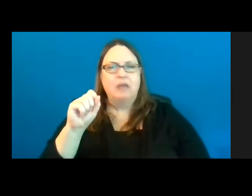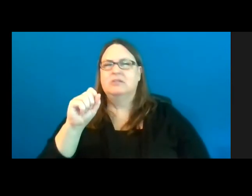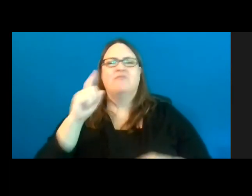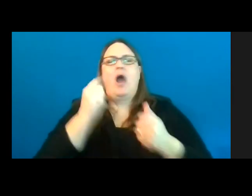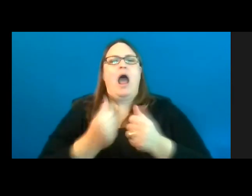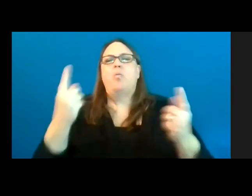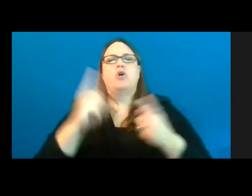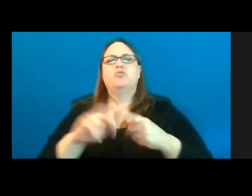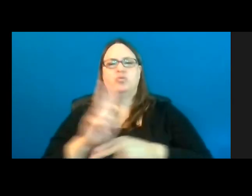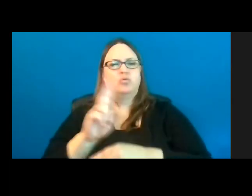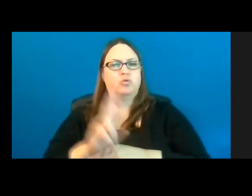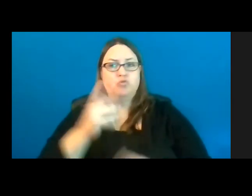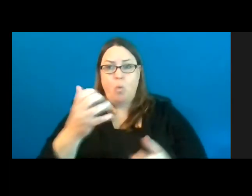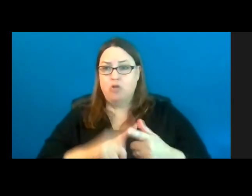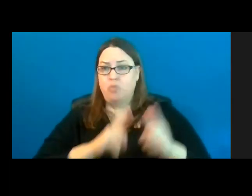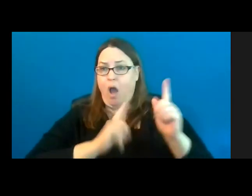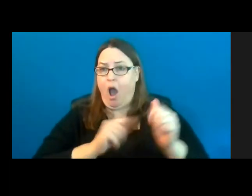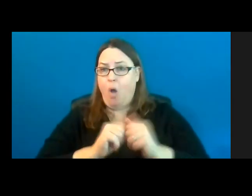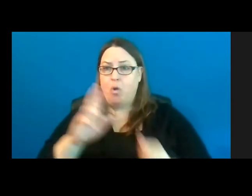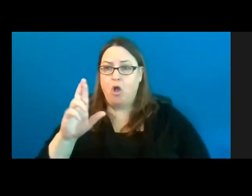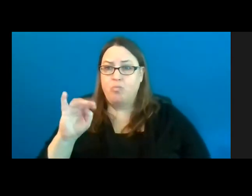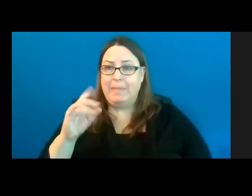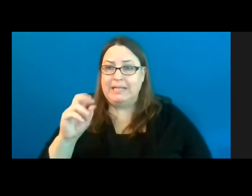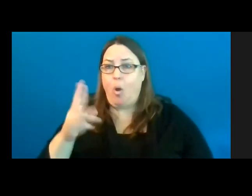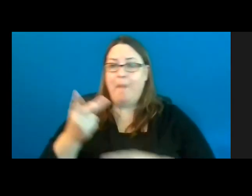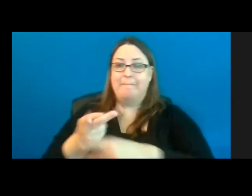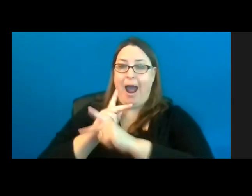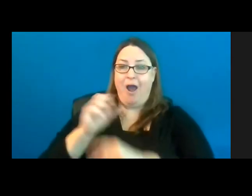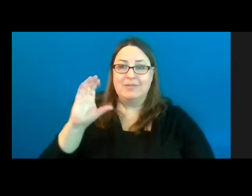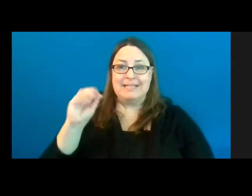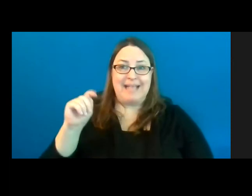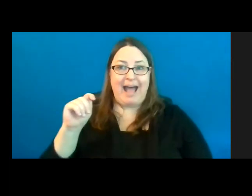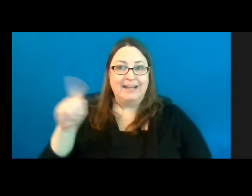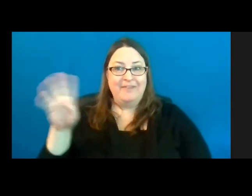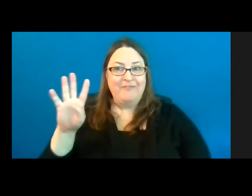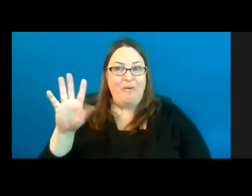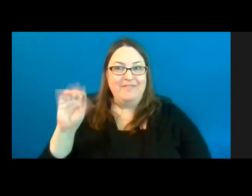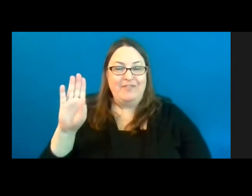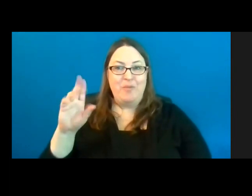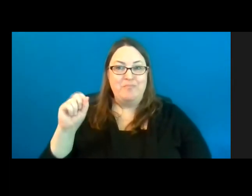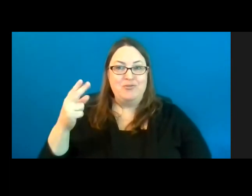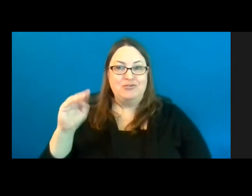Whether you want to hunt with a Remington, or borrow Scott’s 450 Bushmaster (smile), or if you want to shoot with a camera.